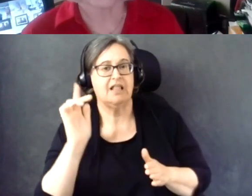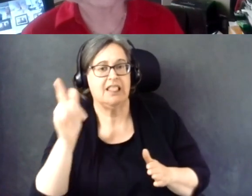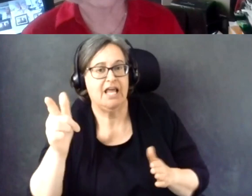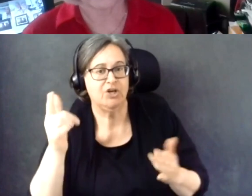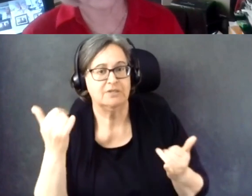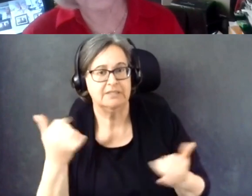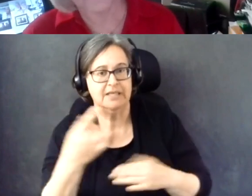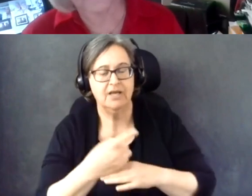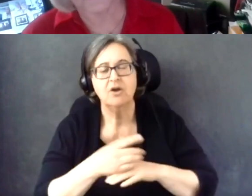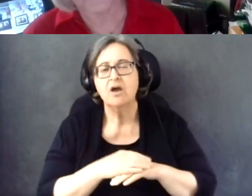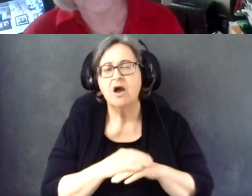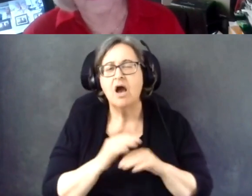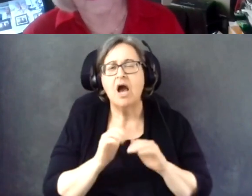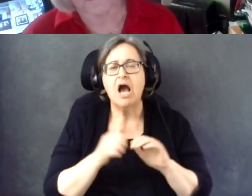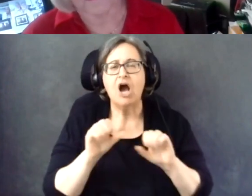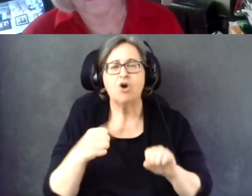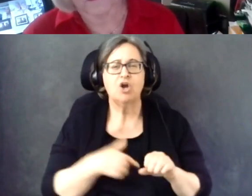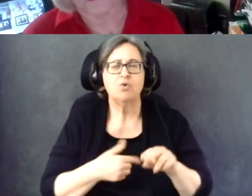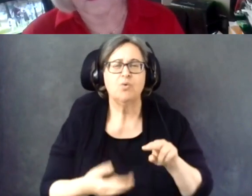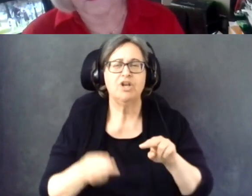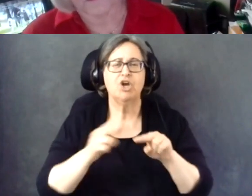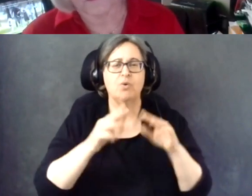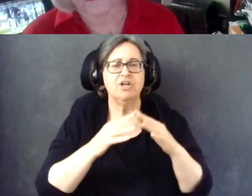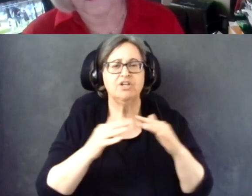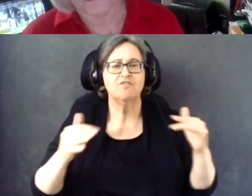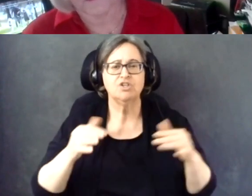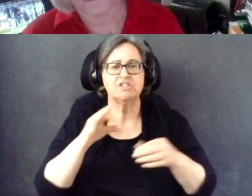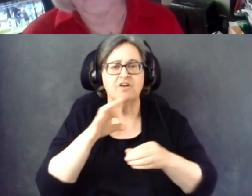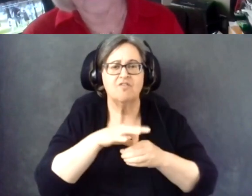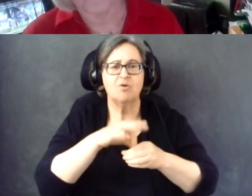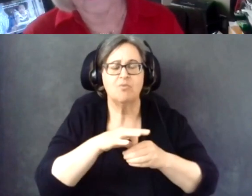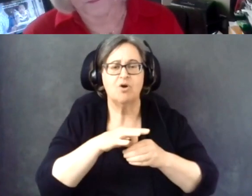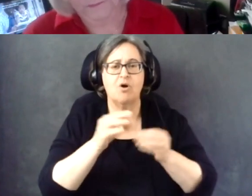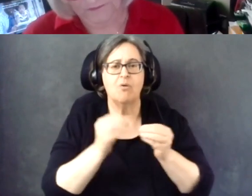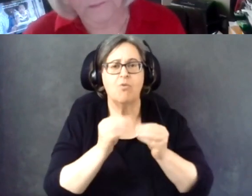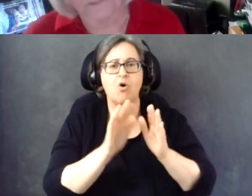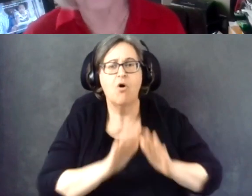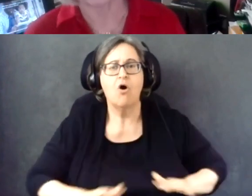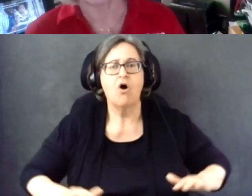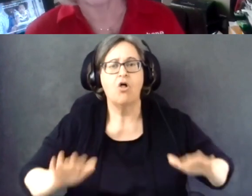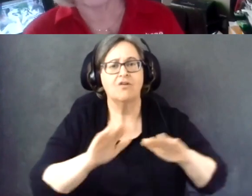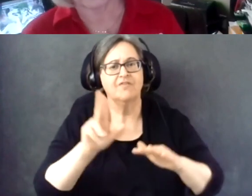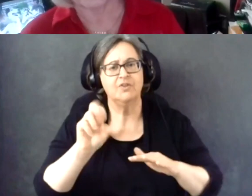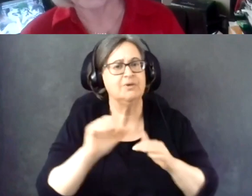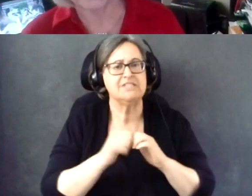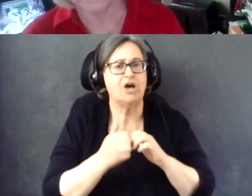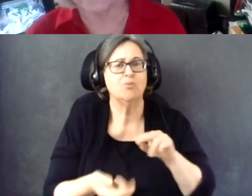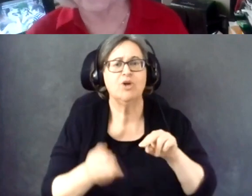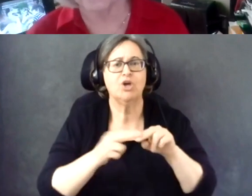But how can we increase the diversity of voting more nationally? That is a challenge.